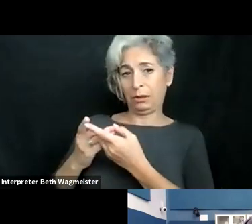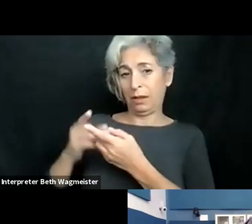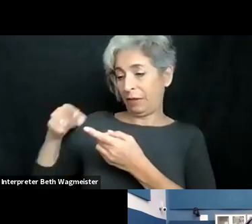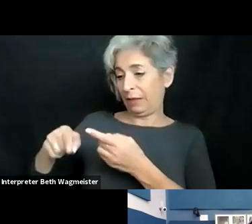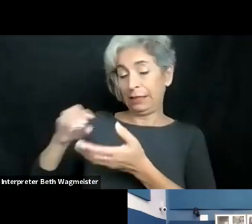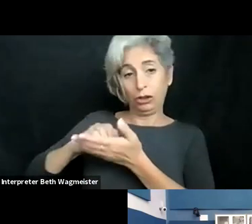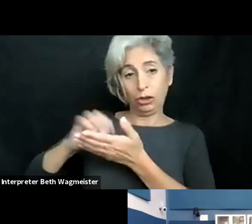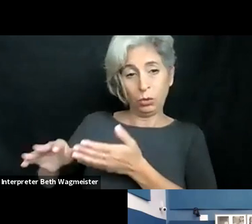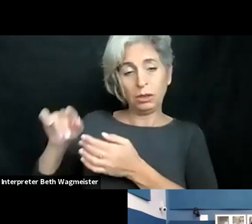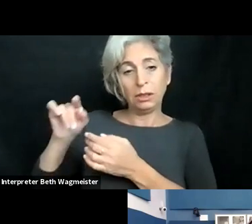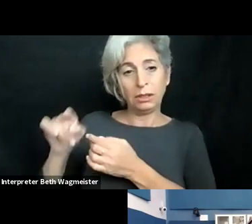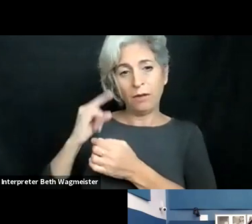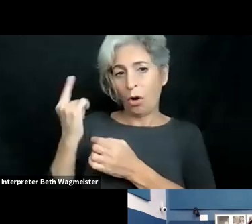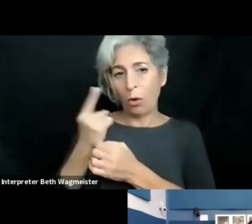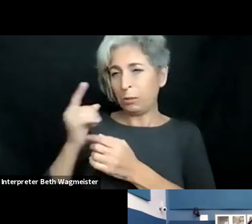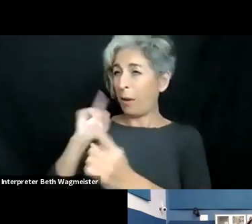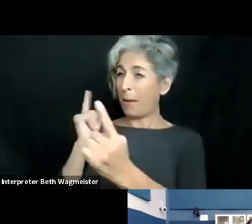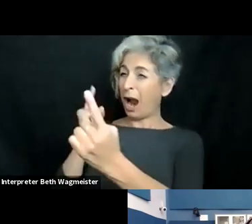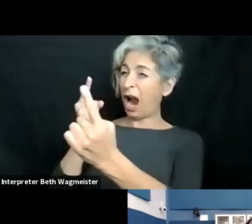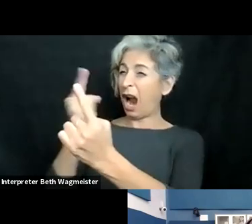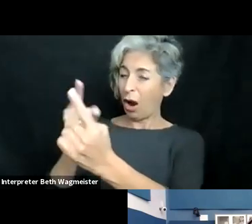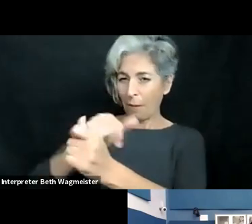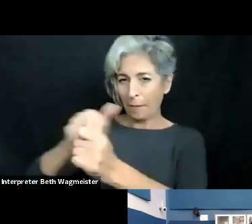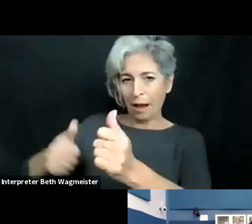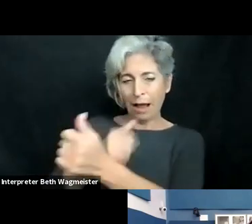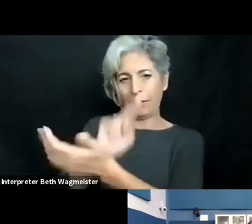Mainstream. So at the same time, it may sound strange, but our department,